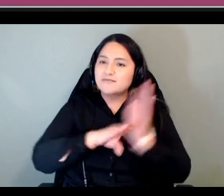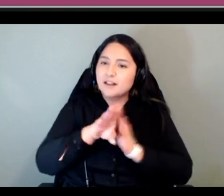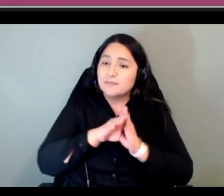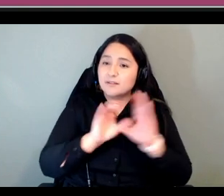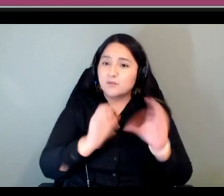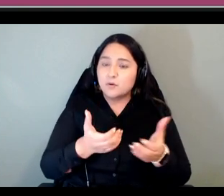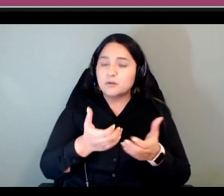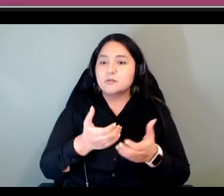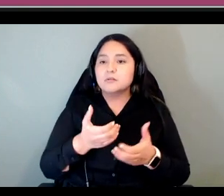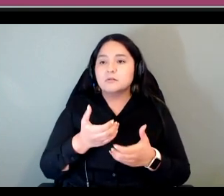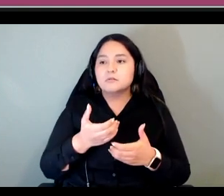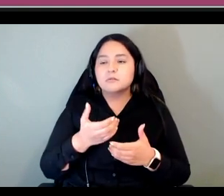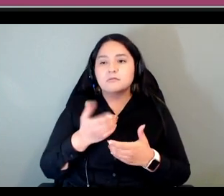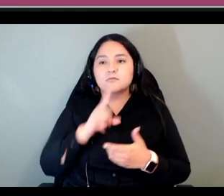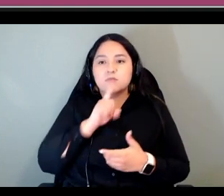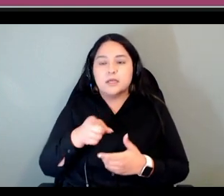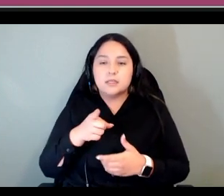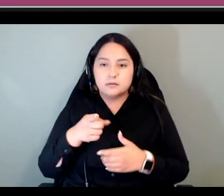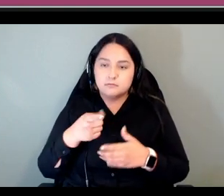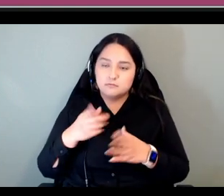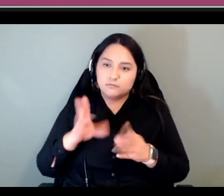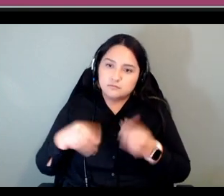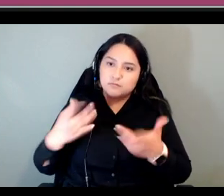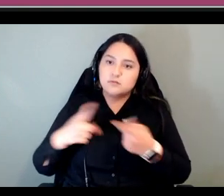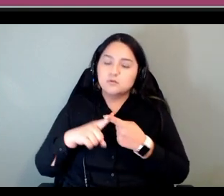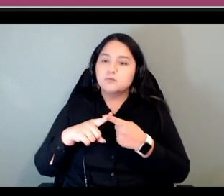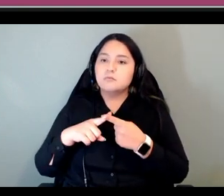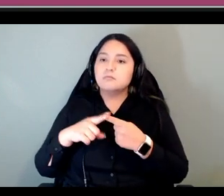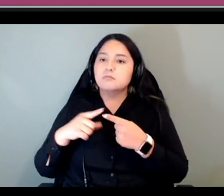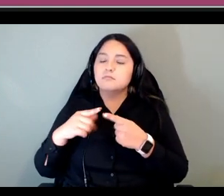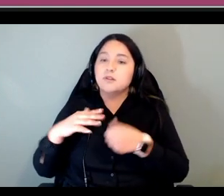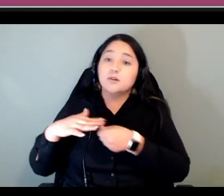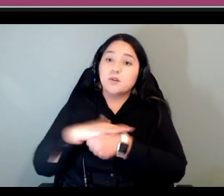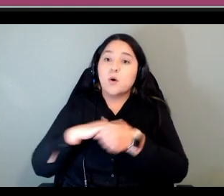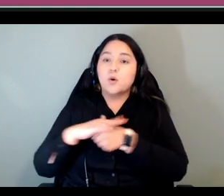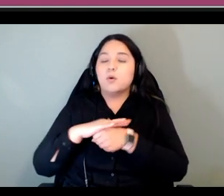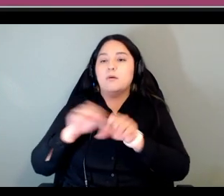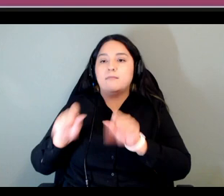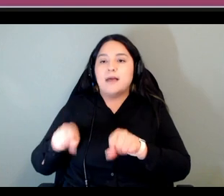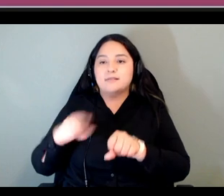to developing local capacity and technologies for indigenous language documentation and